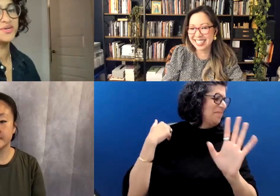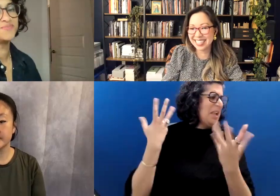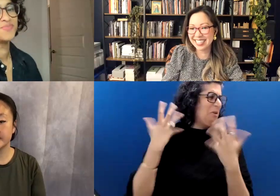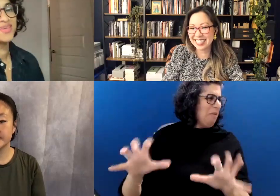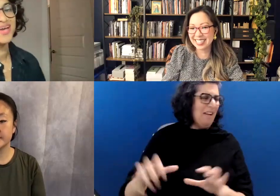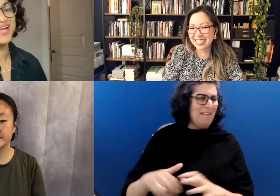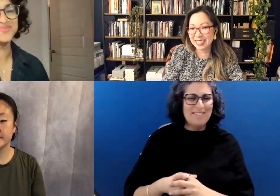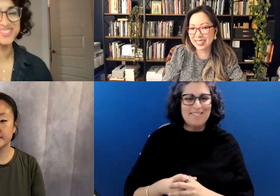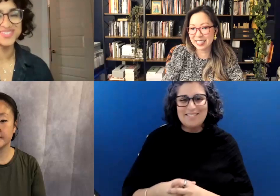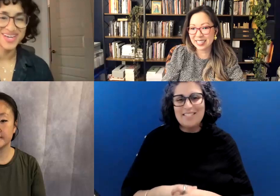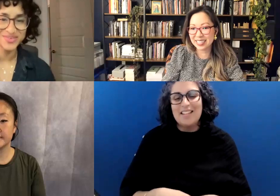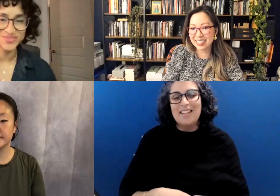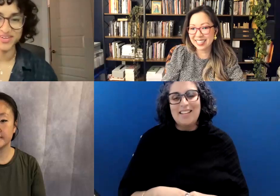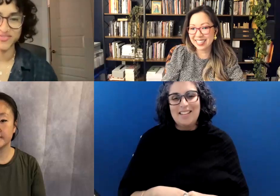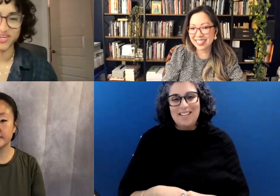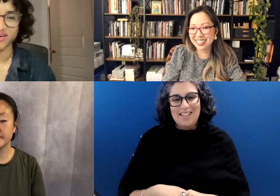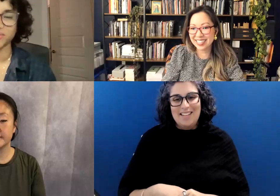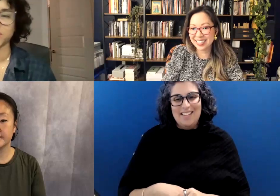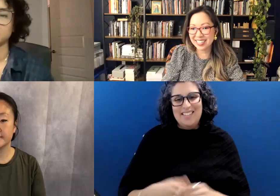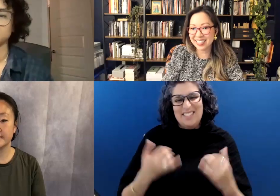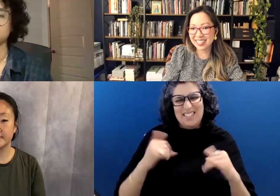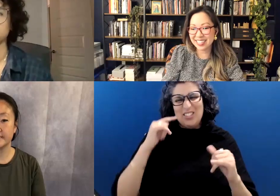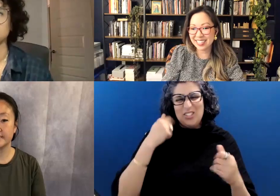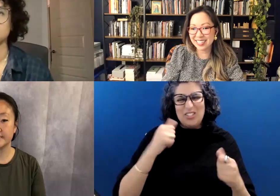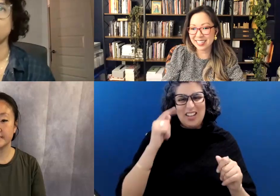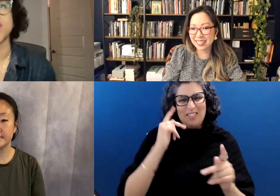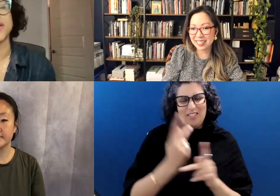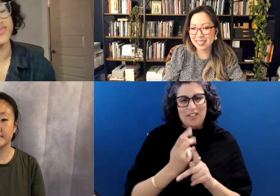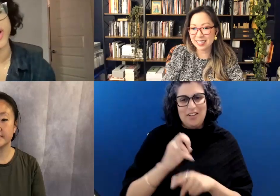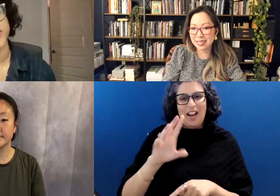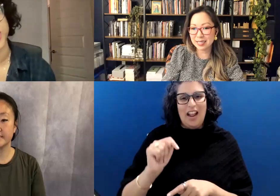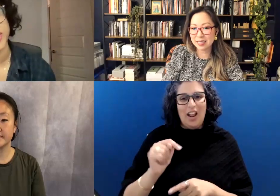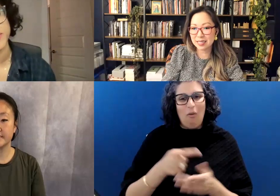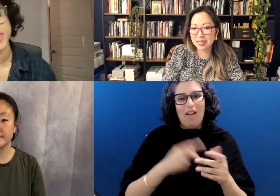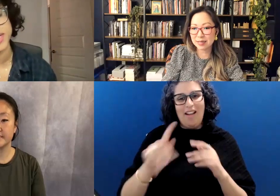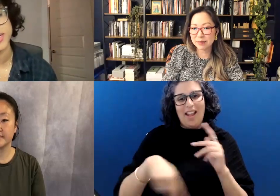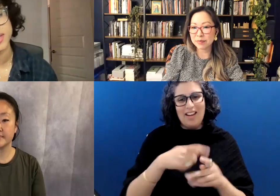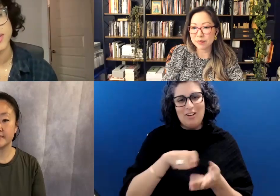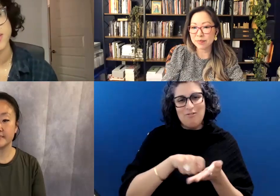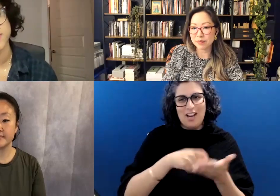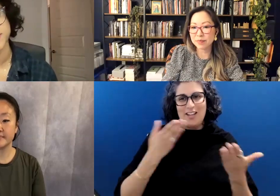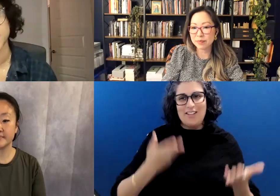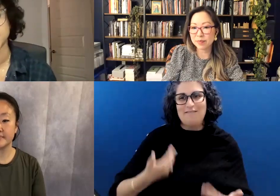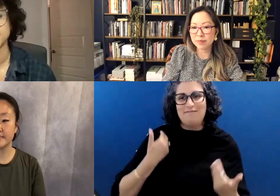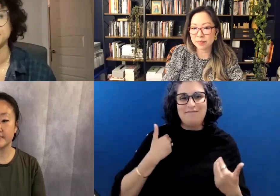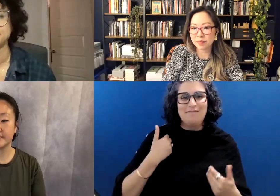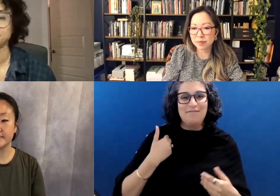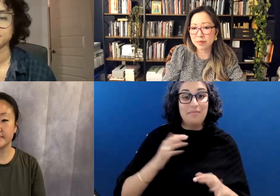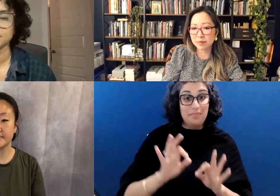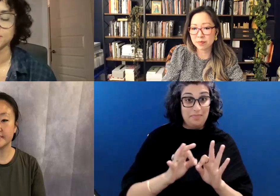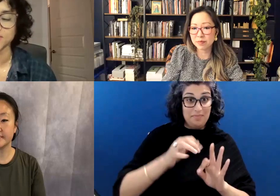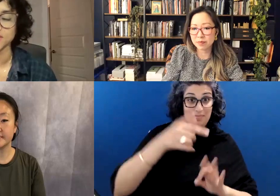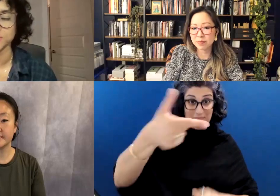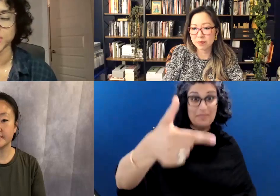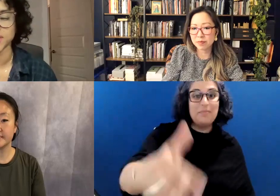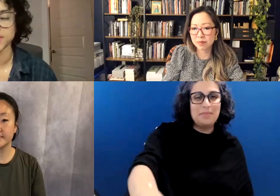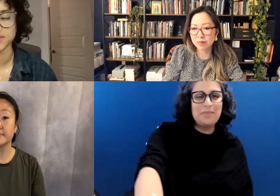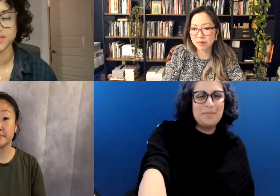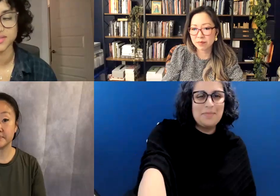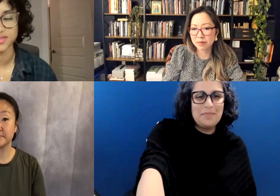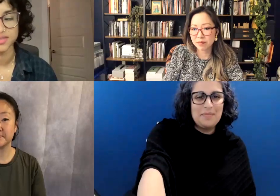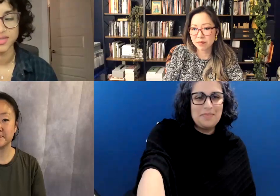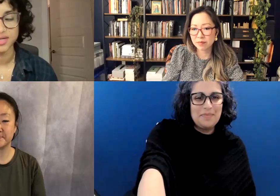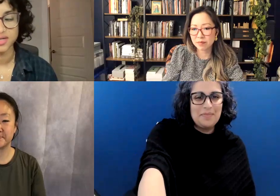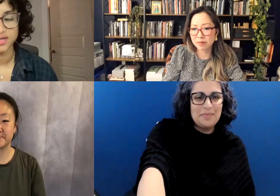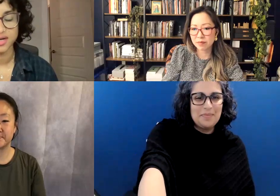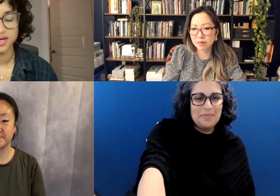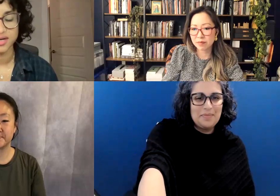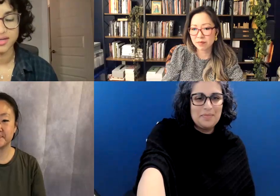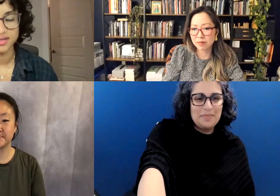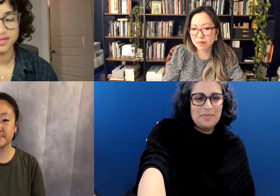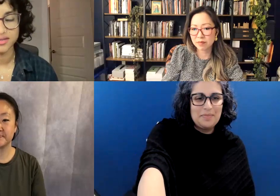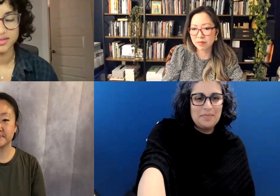so I'm still kind of trying to figure out what kind of what kind of writer I am. In